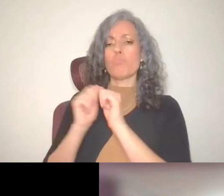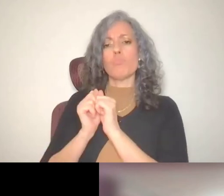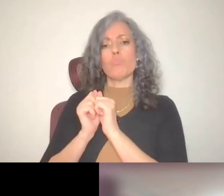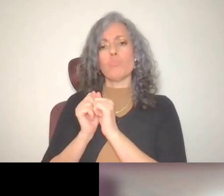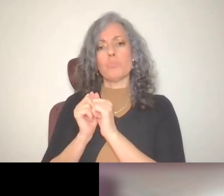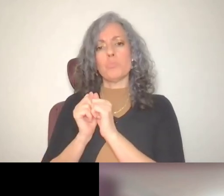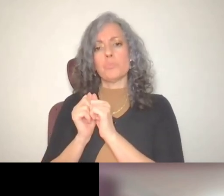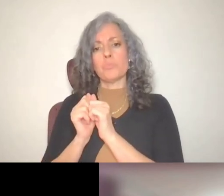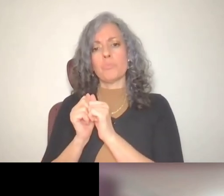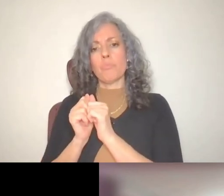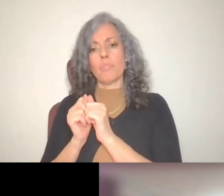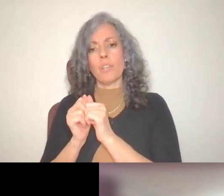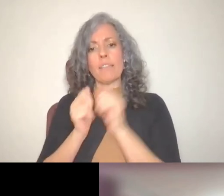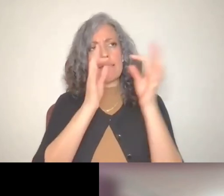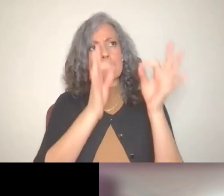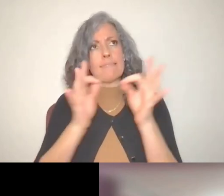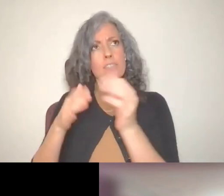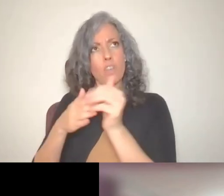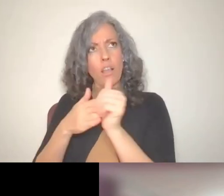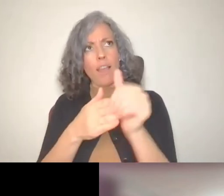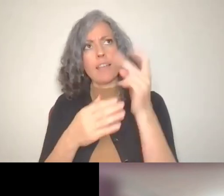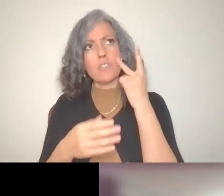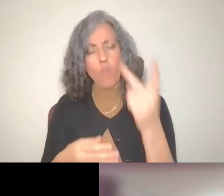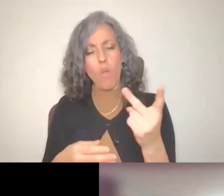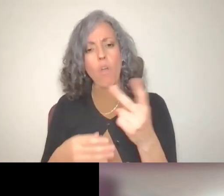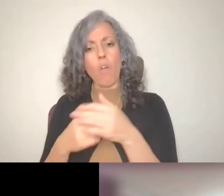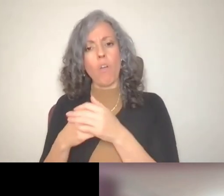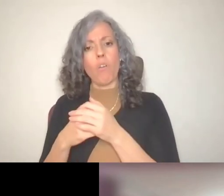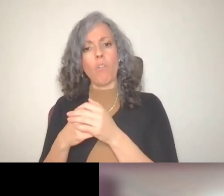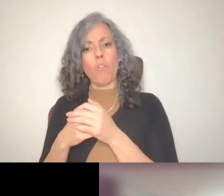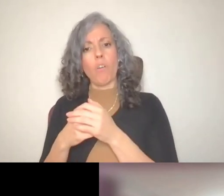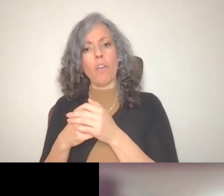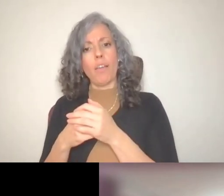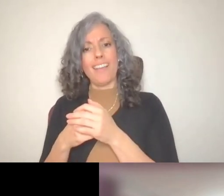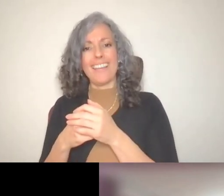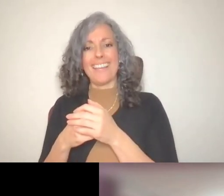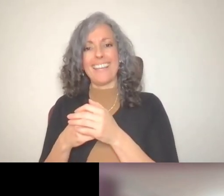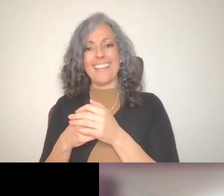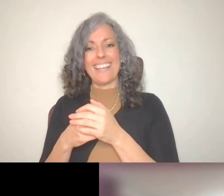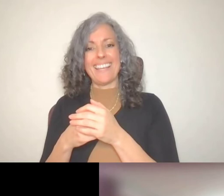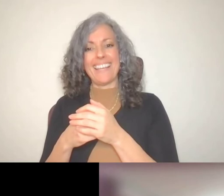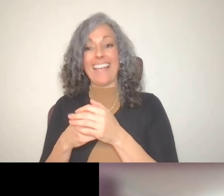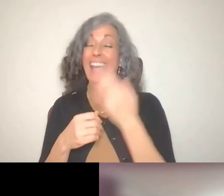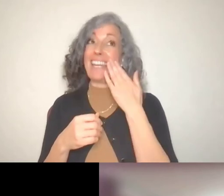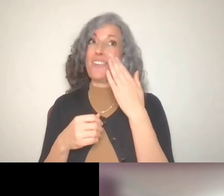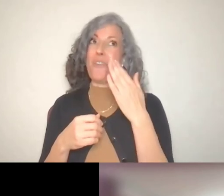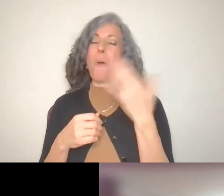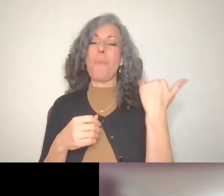decision guys, install a new wishes that